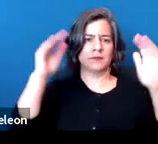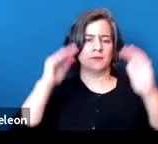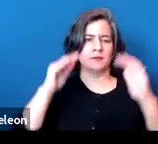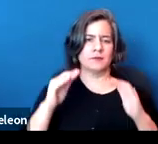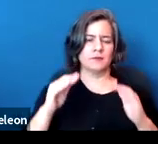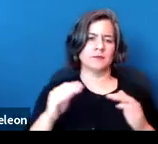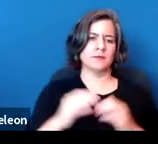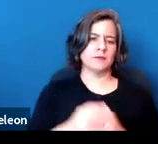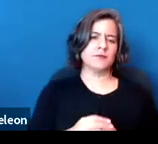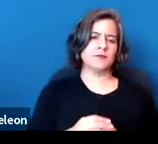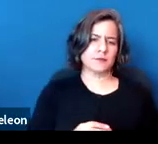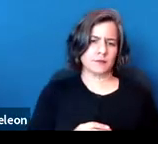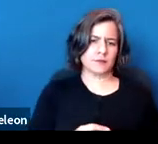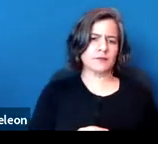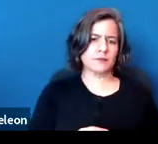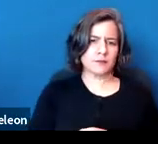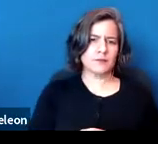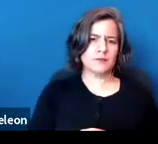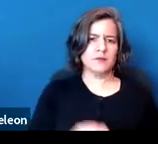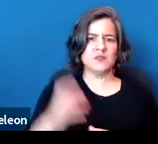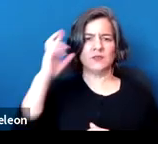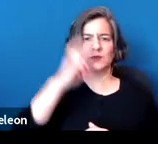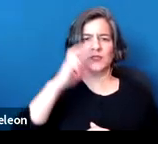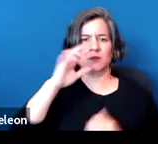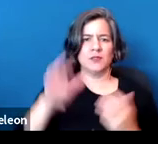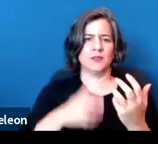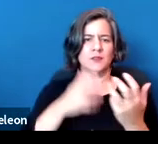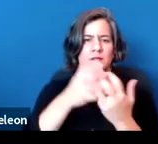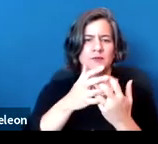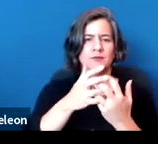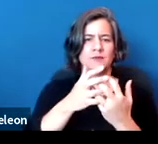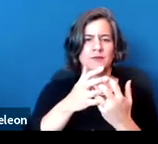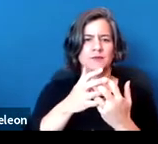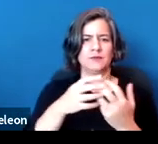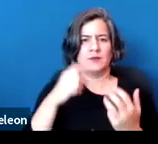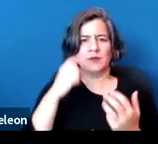And so this one is a reasonable accommodation request for a video showing.